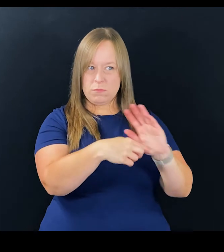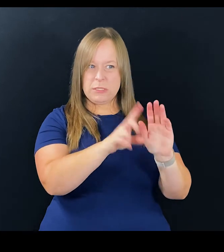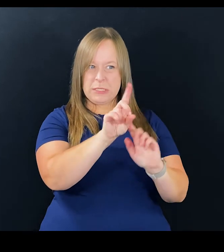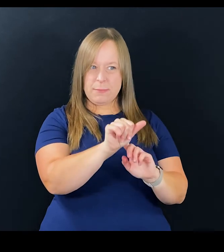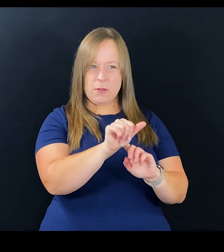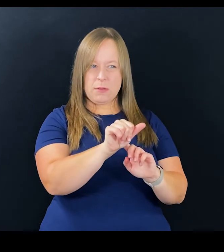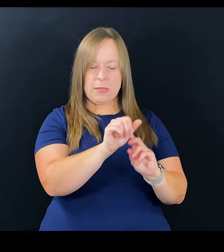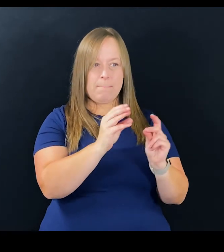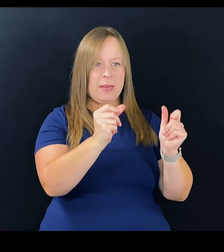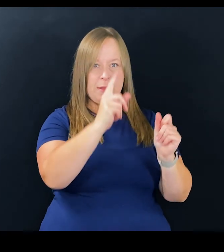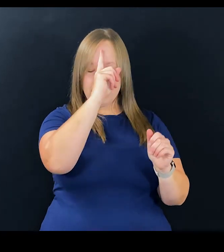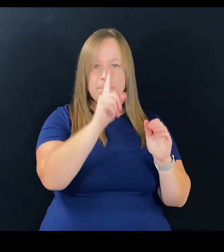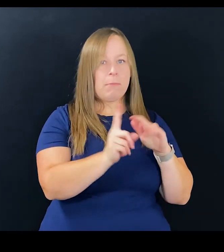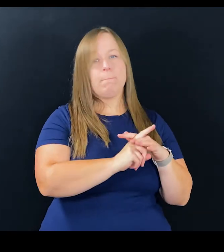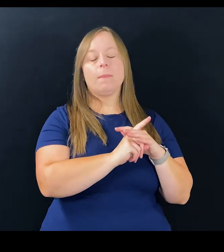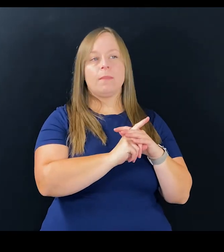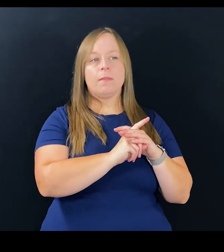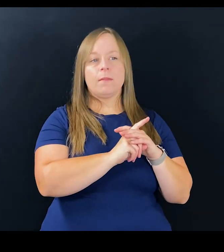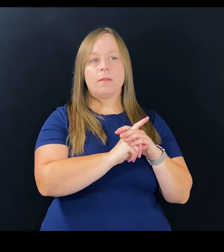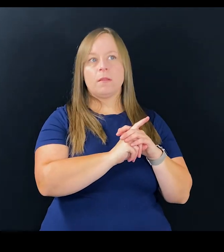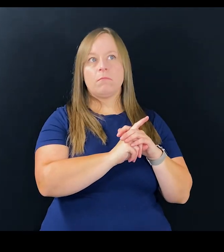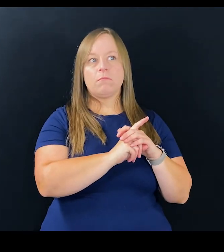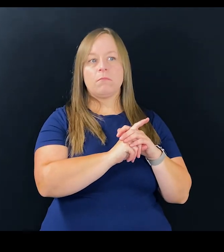as having a disability, it immediately pops into my head.